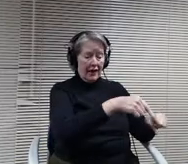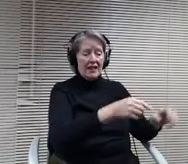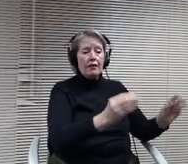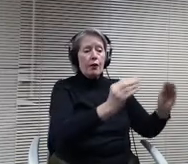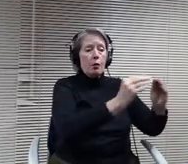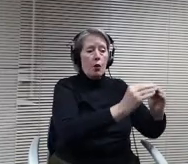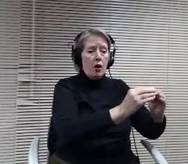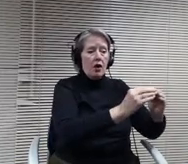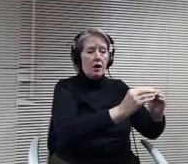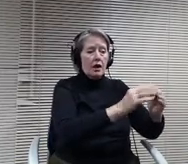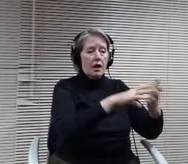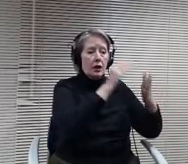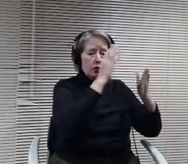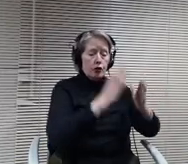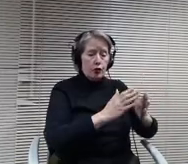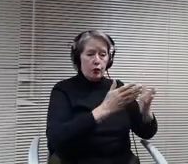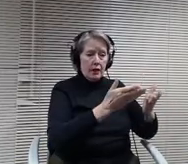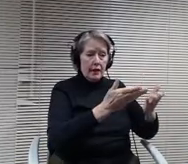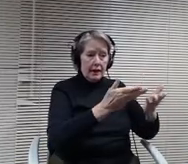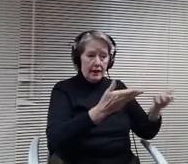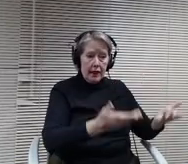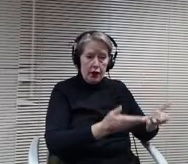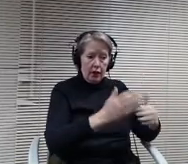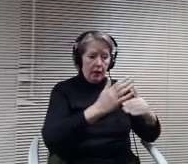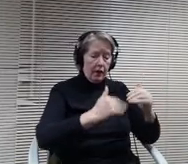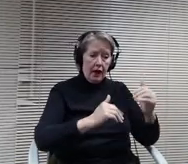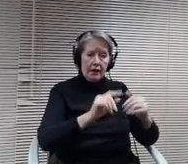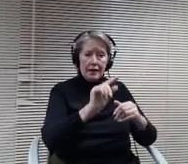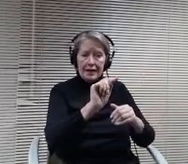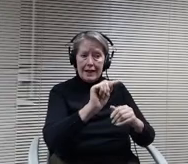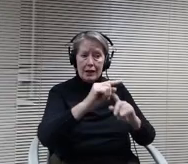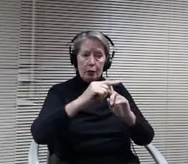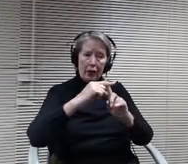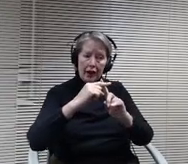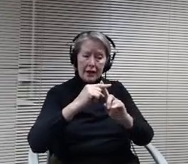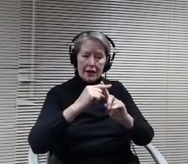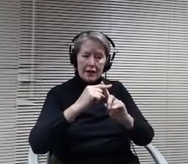plus? Is there a difference? So are we running a risk at